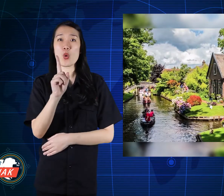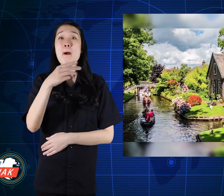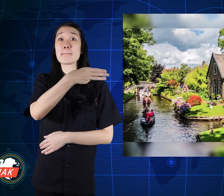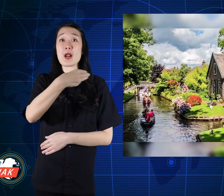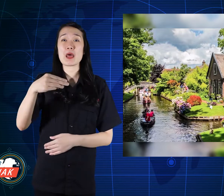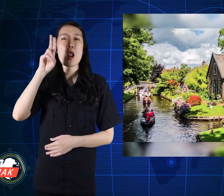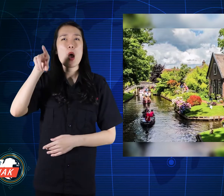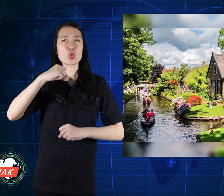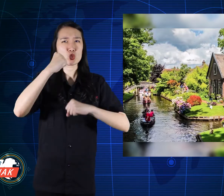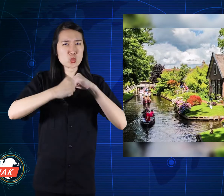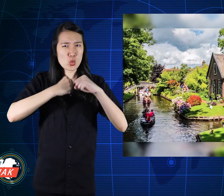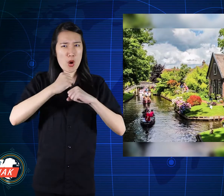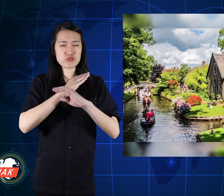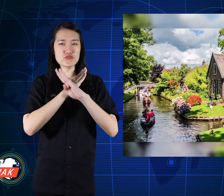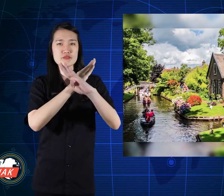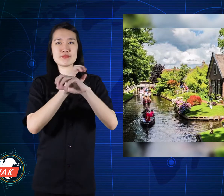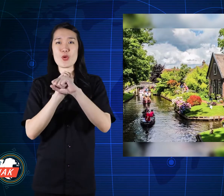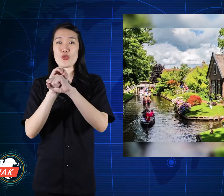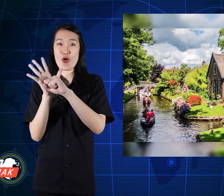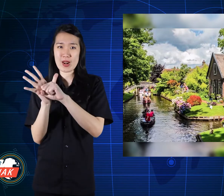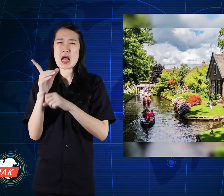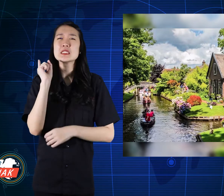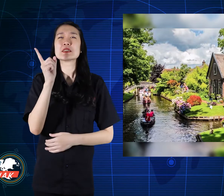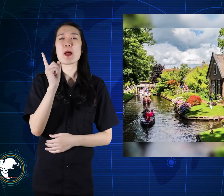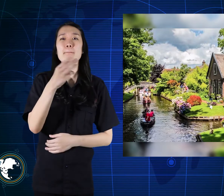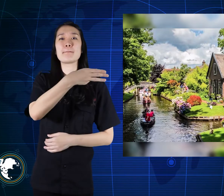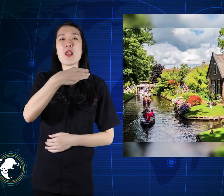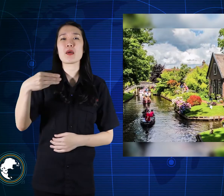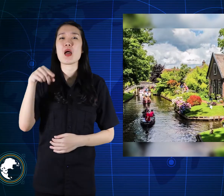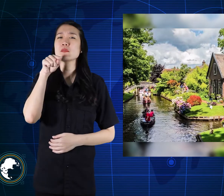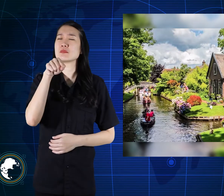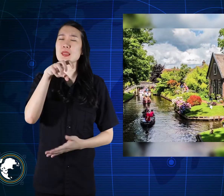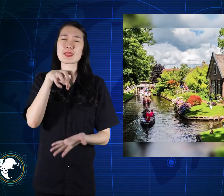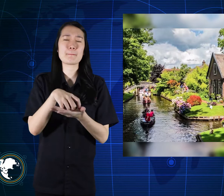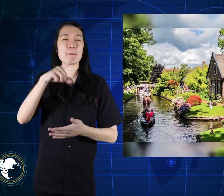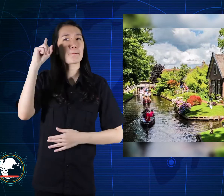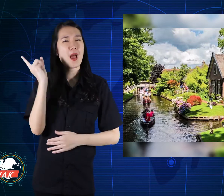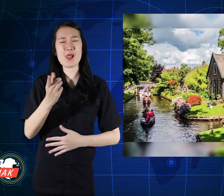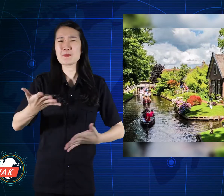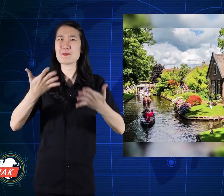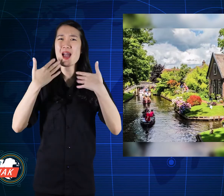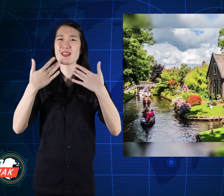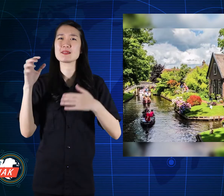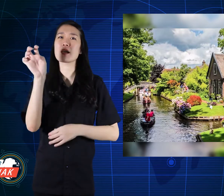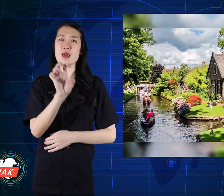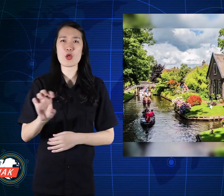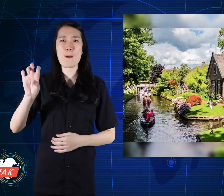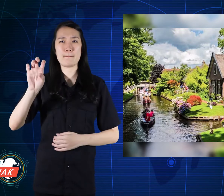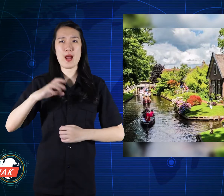The Netherlands is trying to prevent corona because the Netherlands is at the hottest point in Europe.